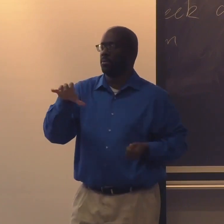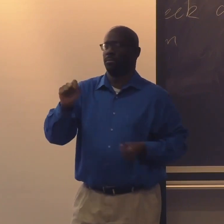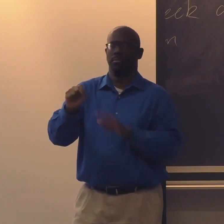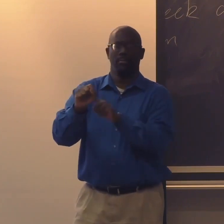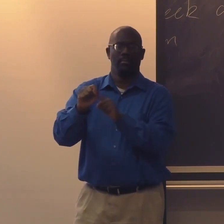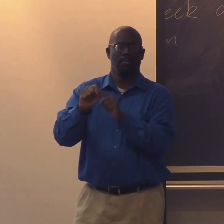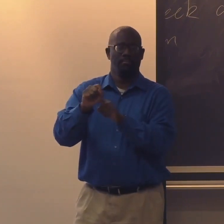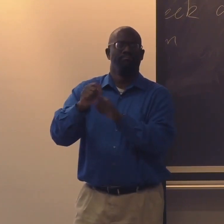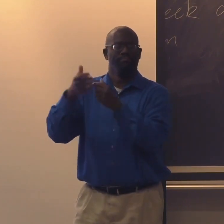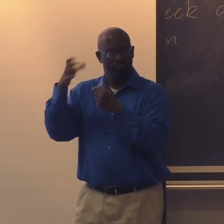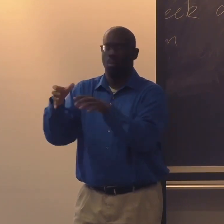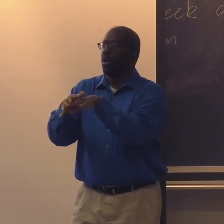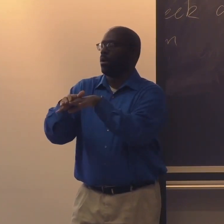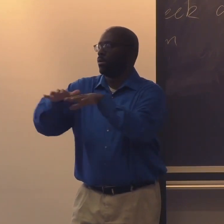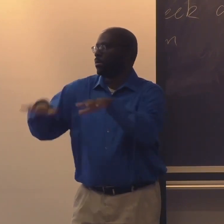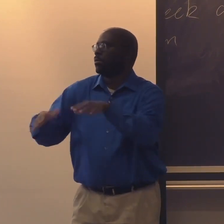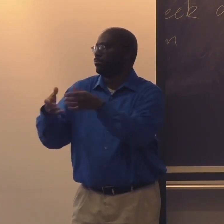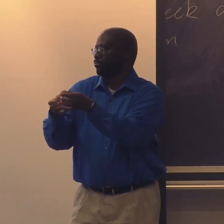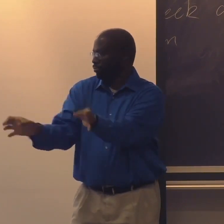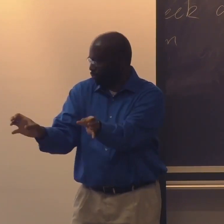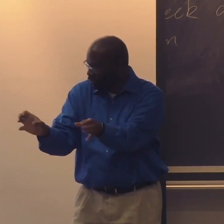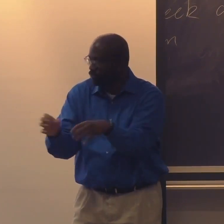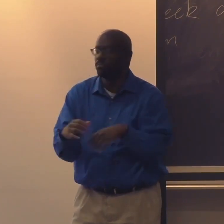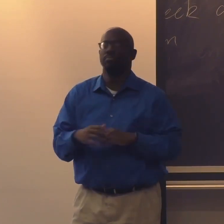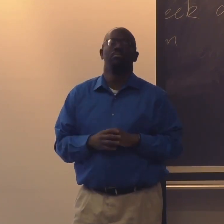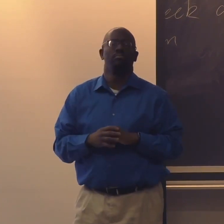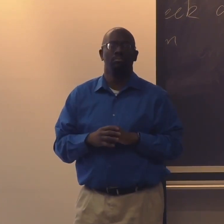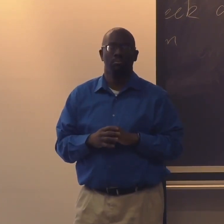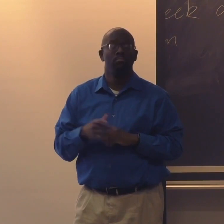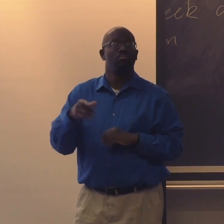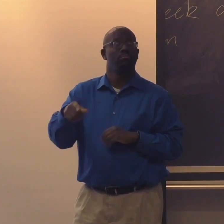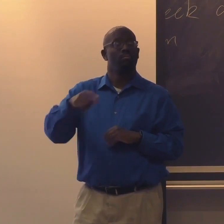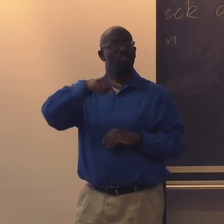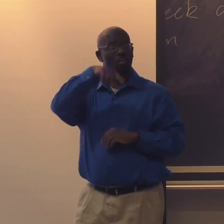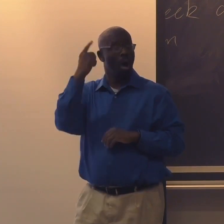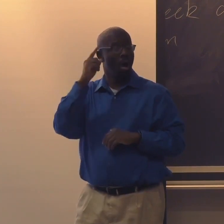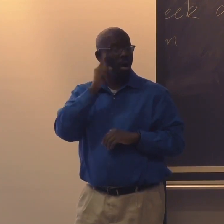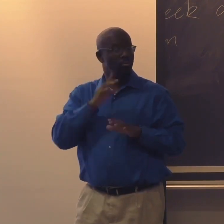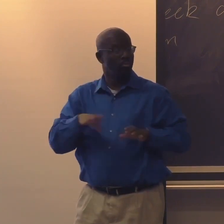to then ratify an act, forcing the schools to be segregated.